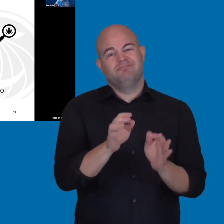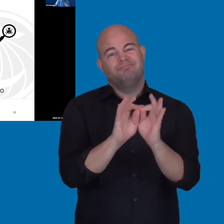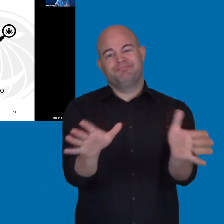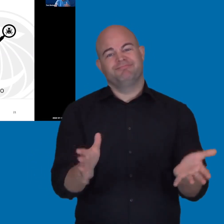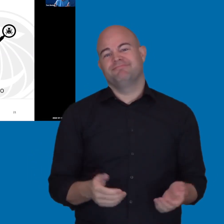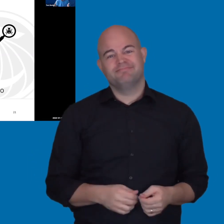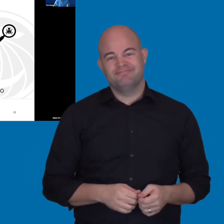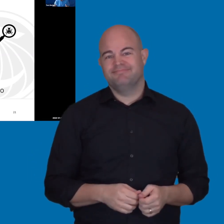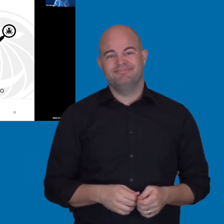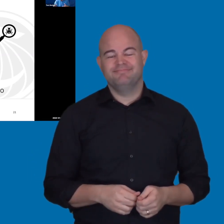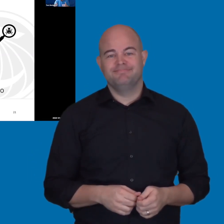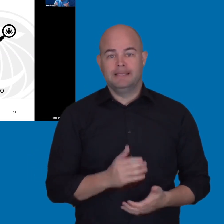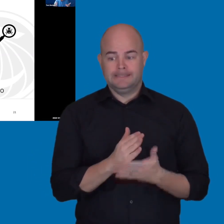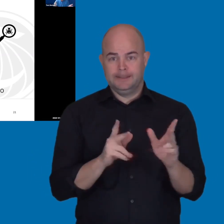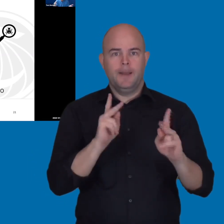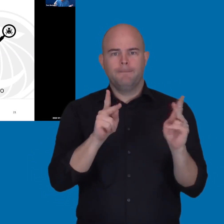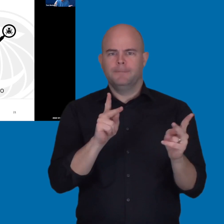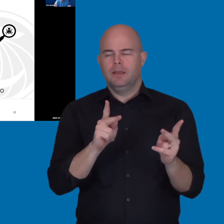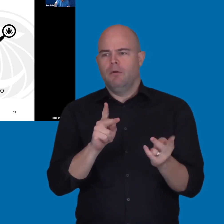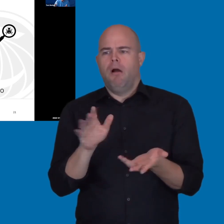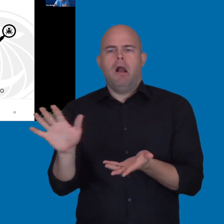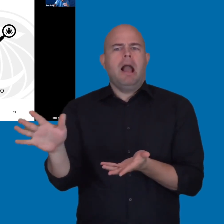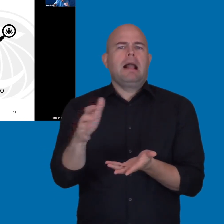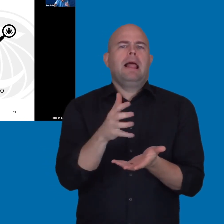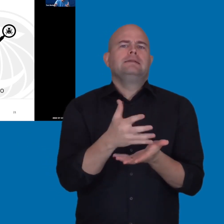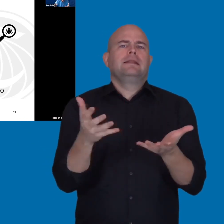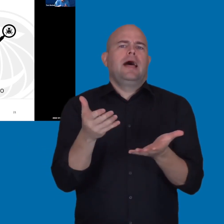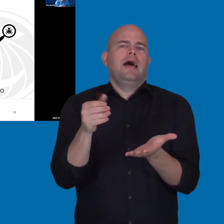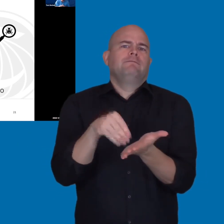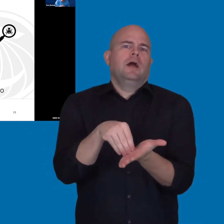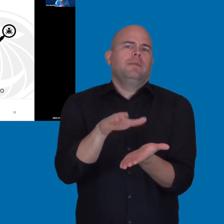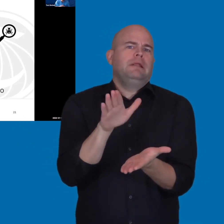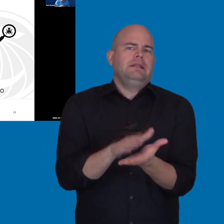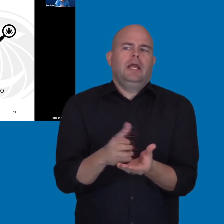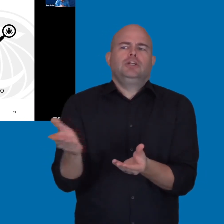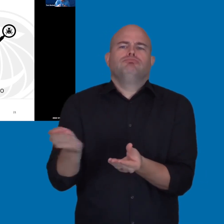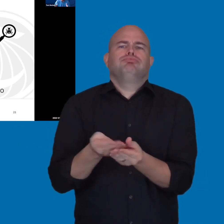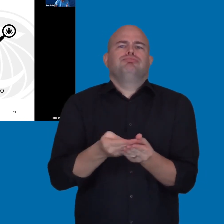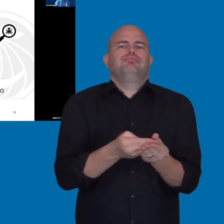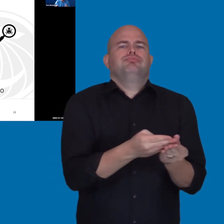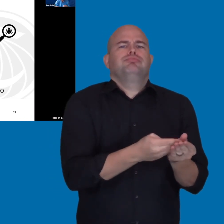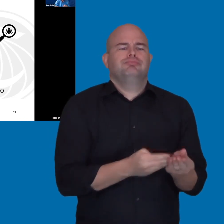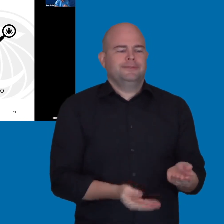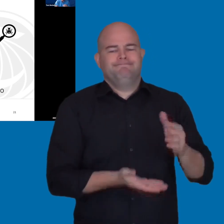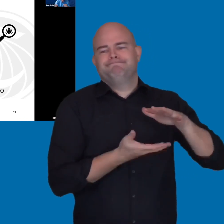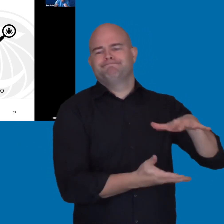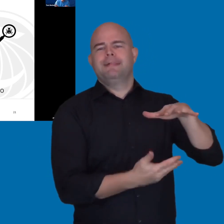people might have a process where they collect a bunch of documentation or what have you. But that's it.